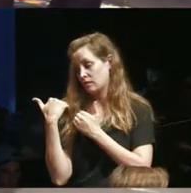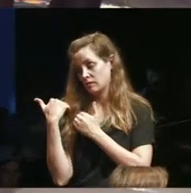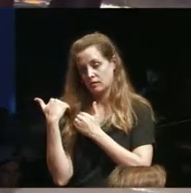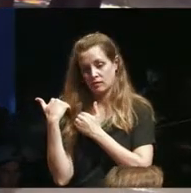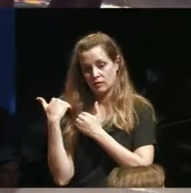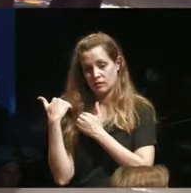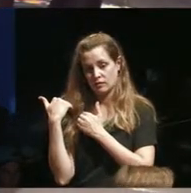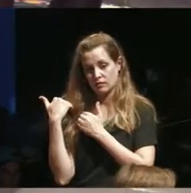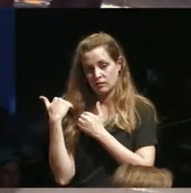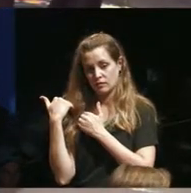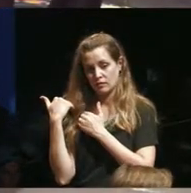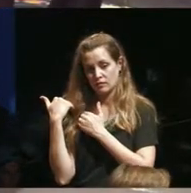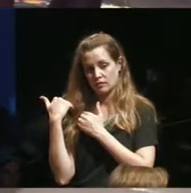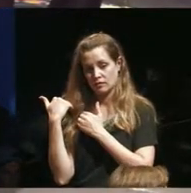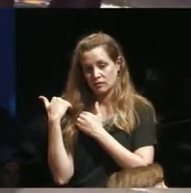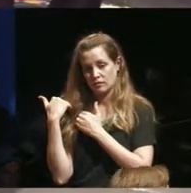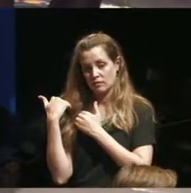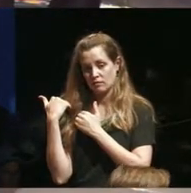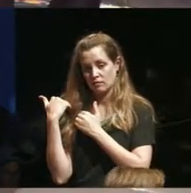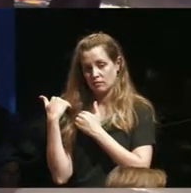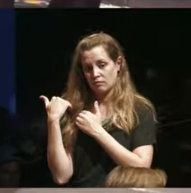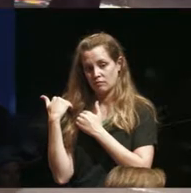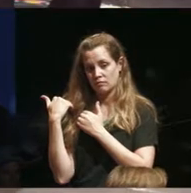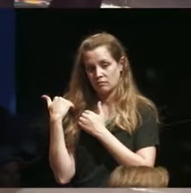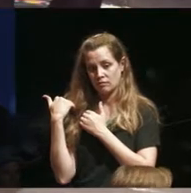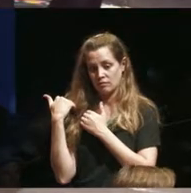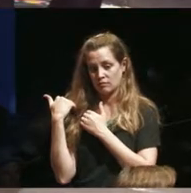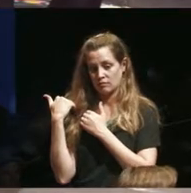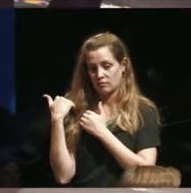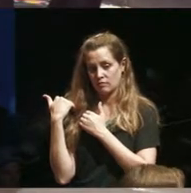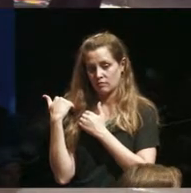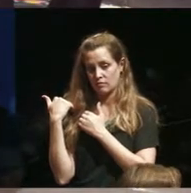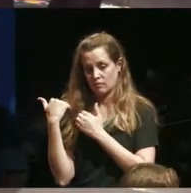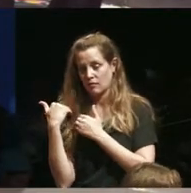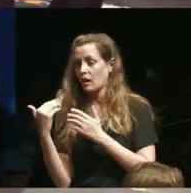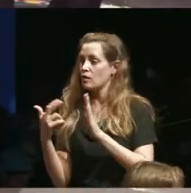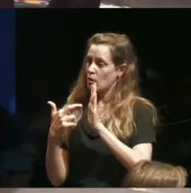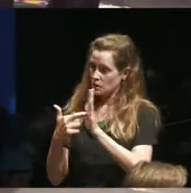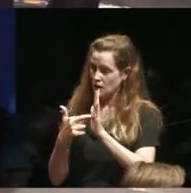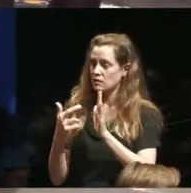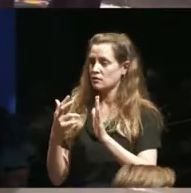to open up representations of disability and being in our particular bodies and